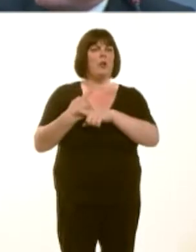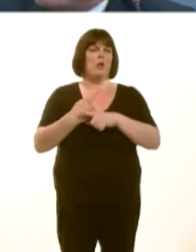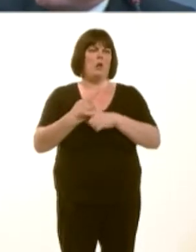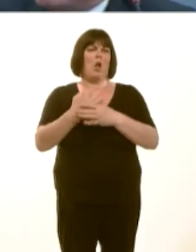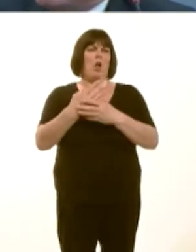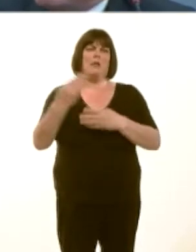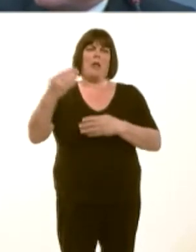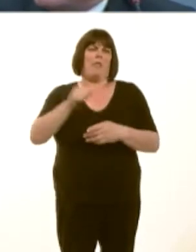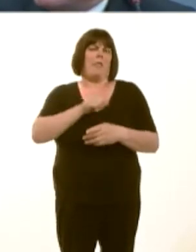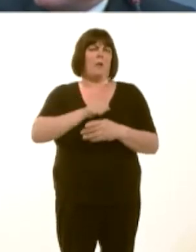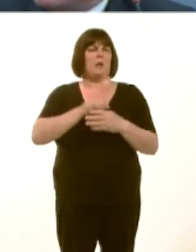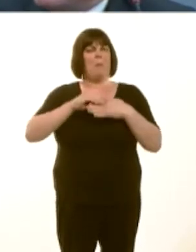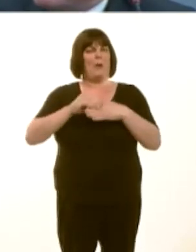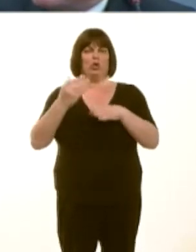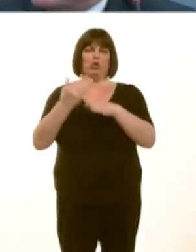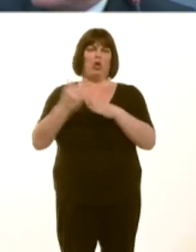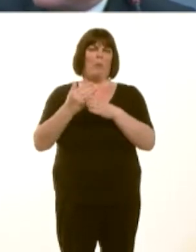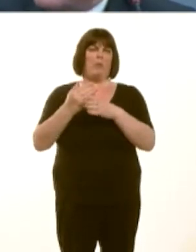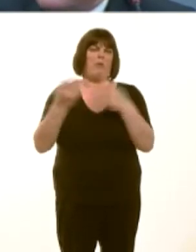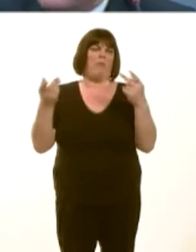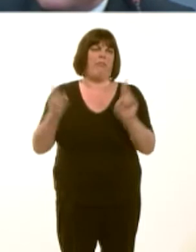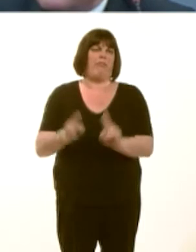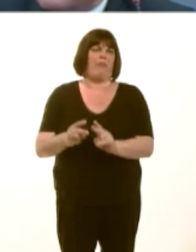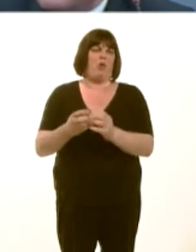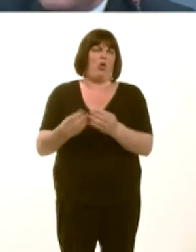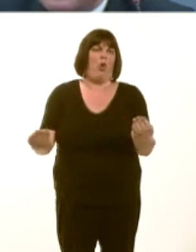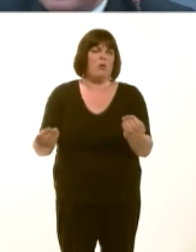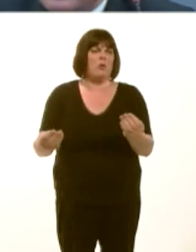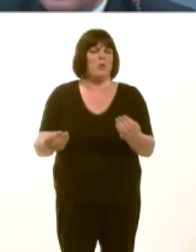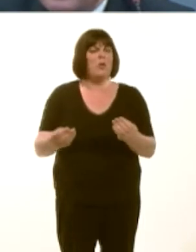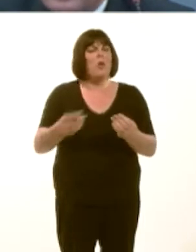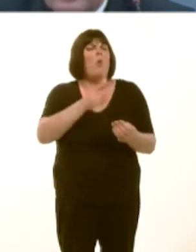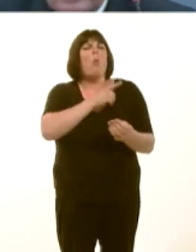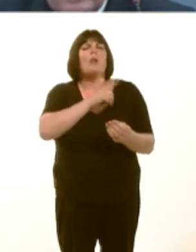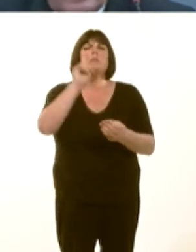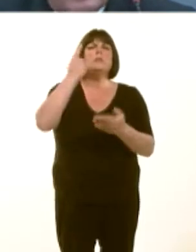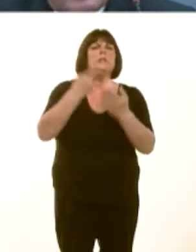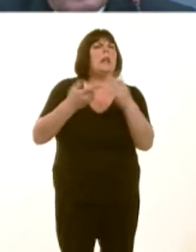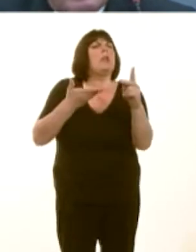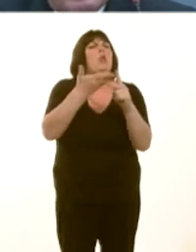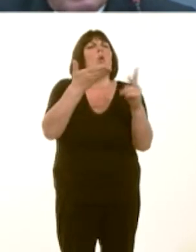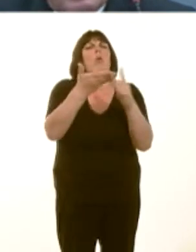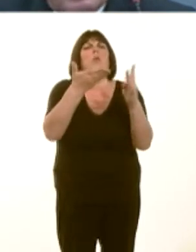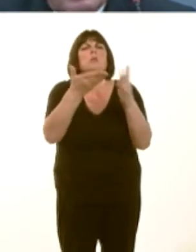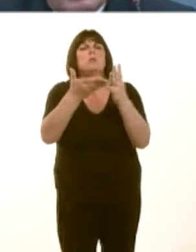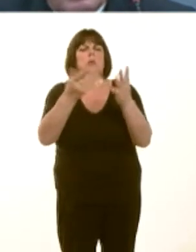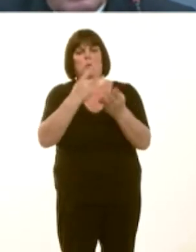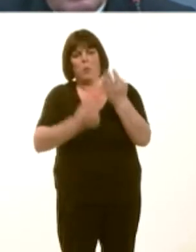You could have used some of the answers that I sought from you to try and set some goals as to where we might be at the end of this funding window.